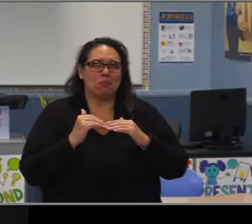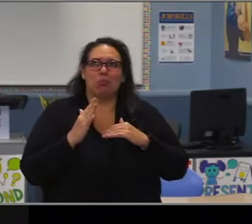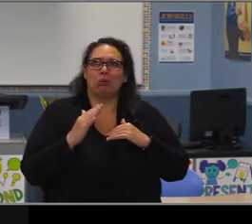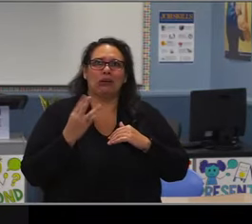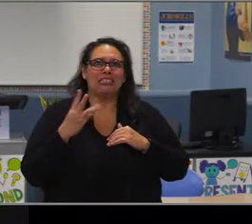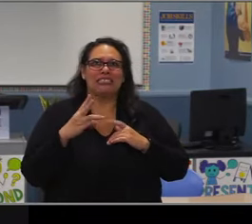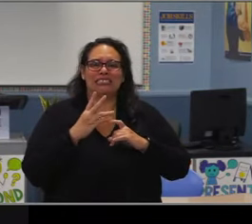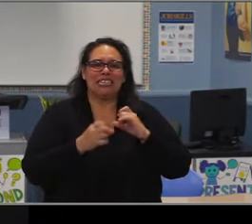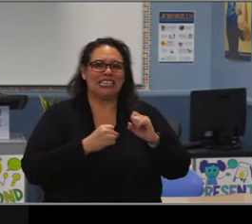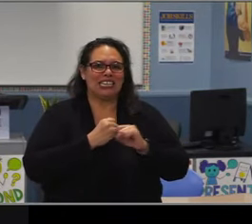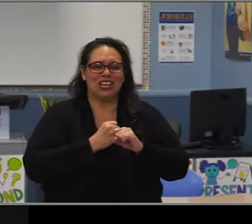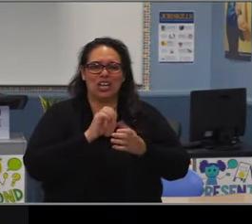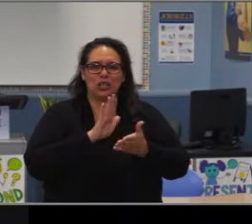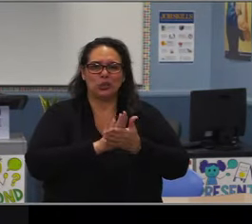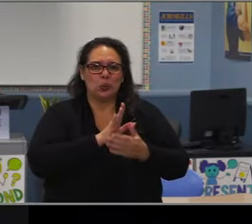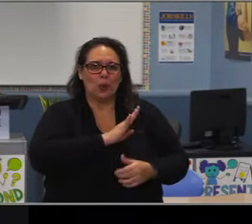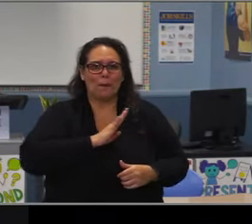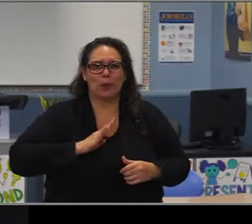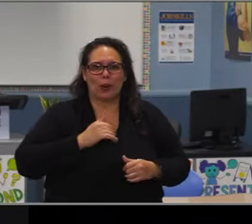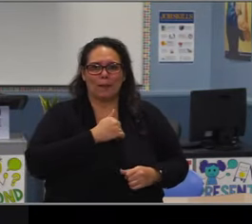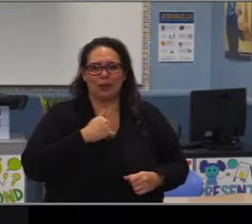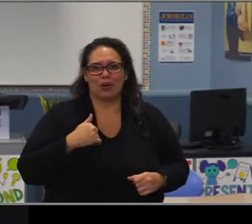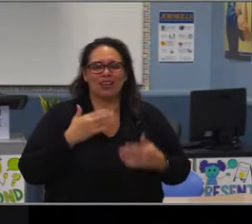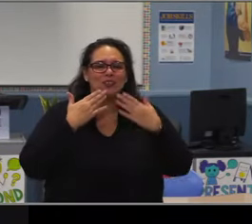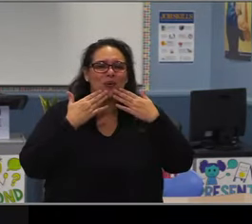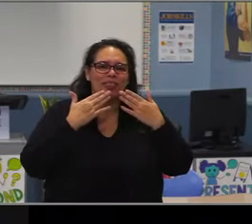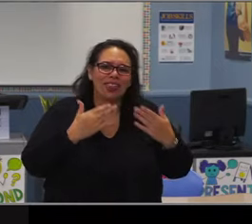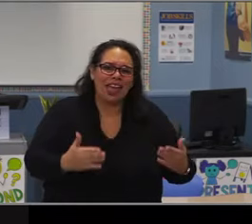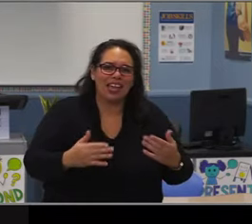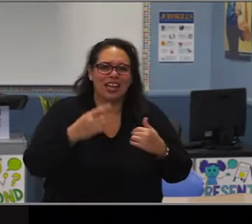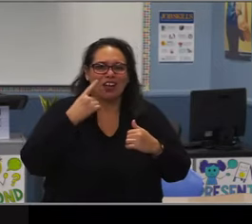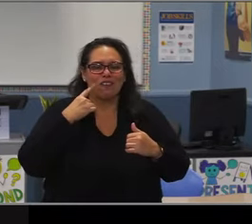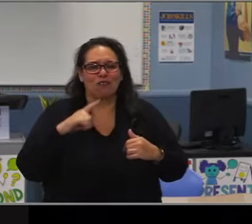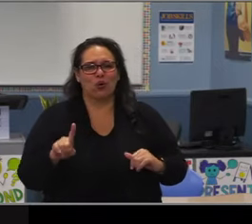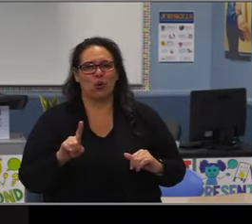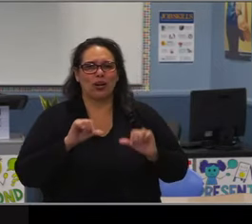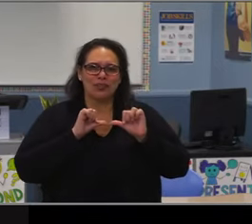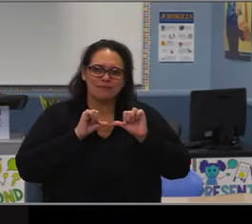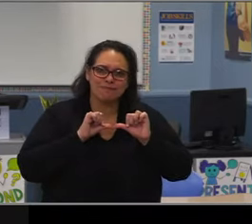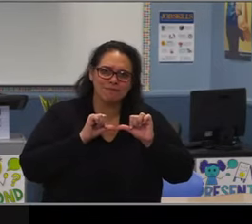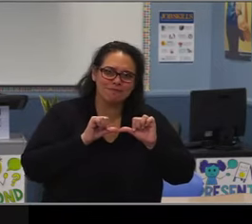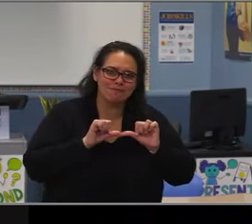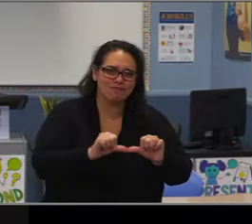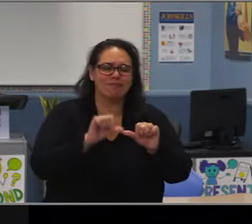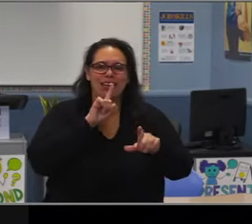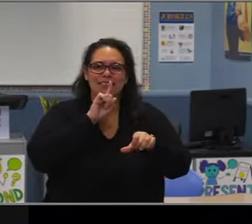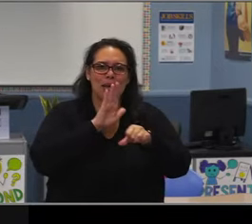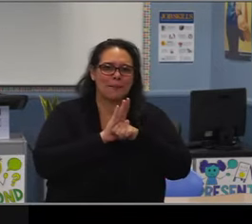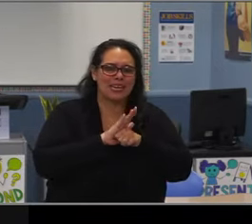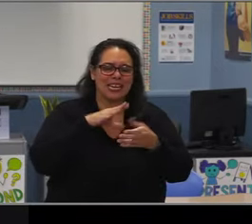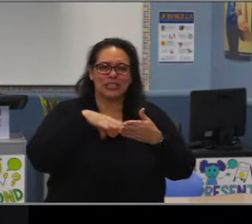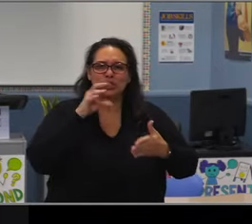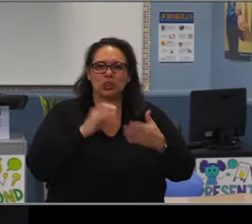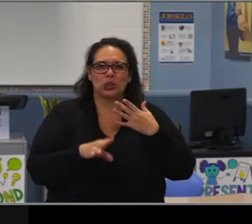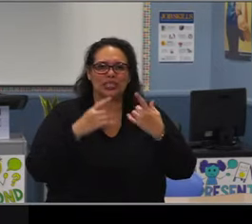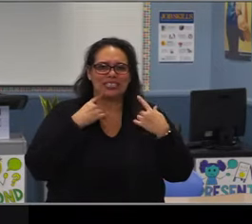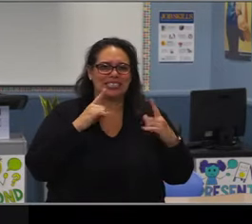in the world of education. Your leadership and vision have always challenged LBUSD to look for solutions that meet the needs of our students,